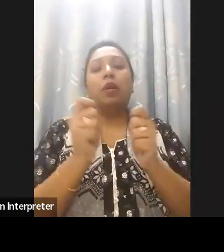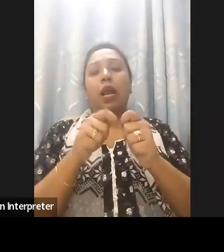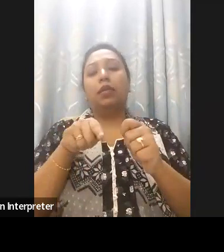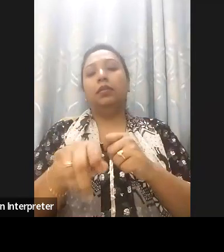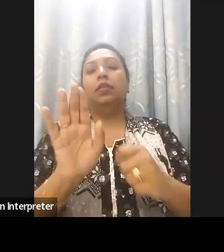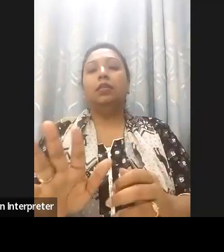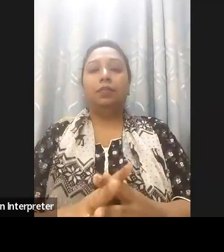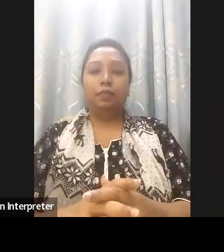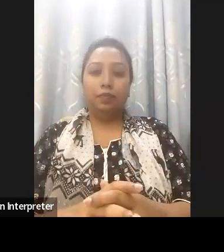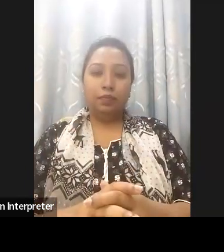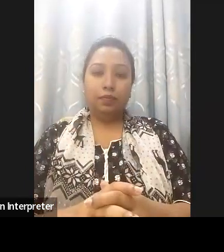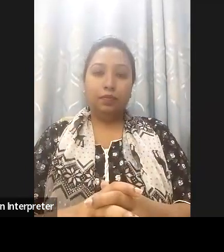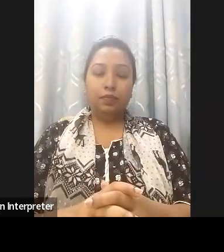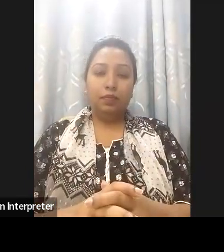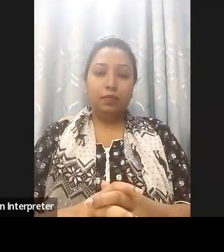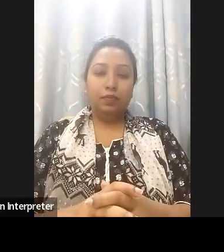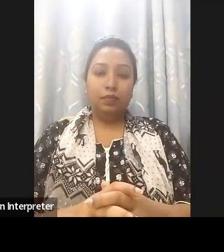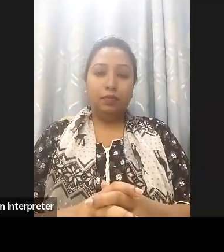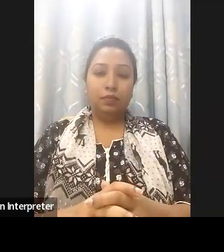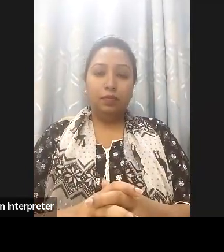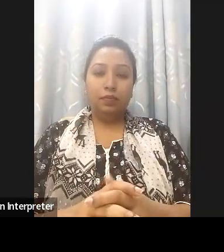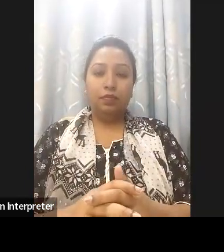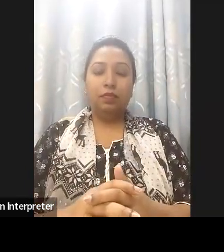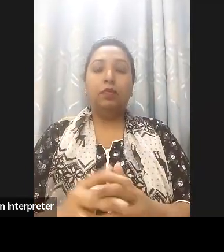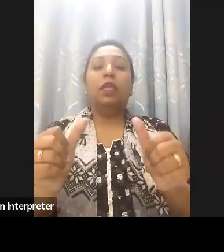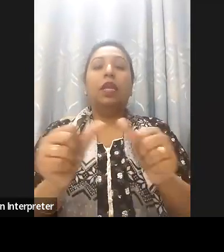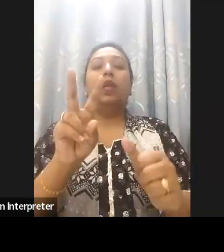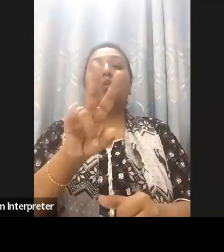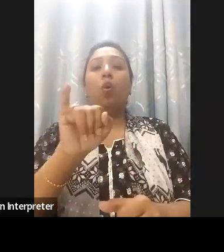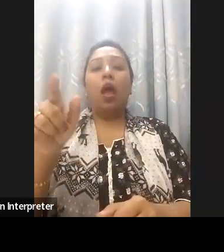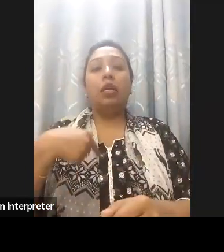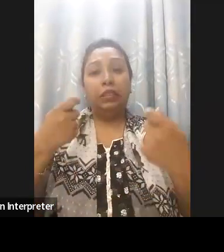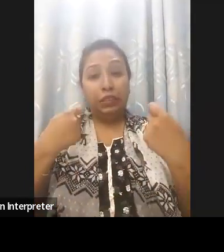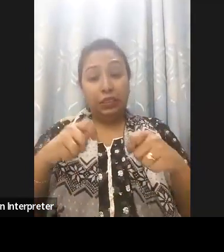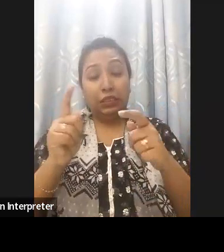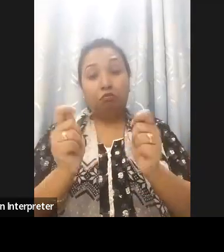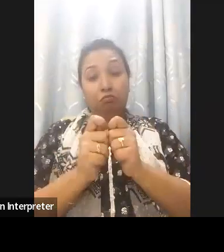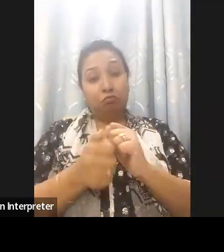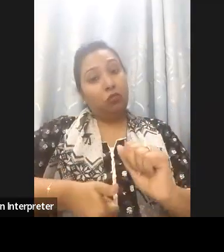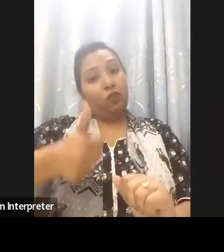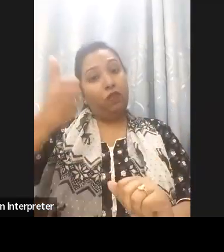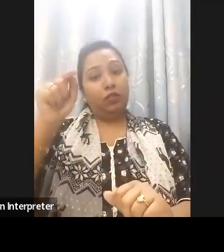a2i is replicating the best practices in different countries through South South collaboration by